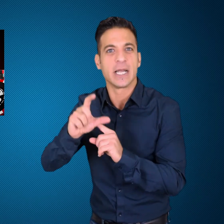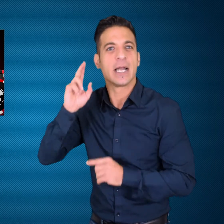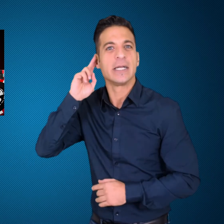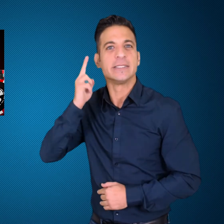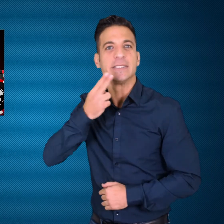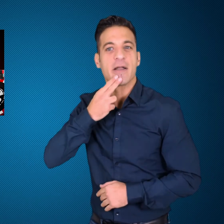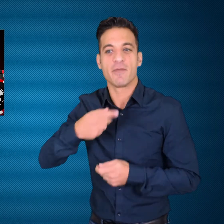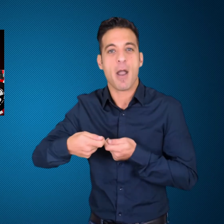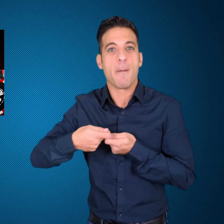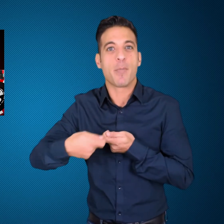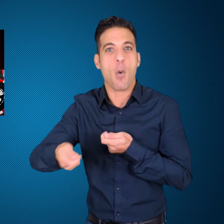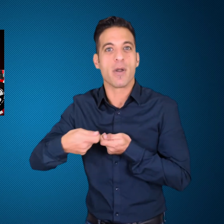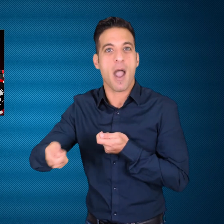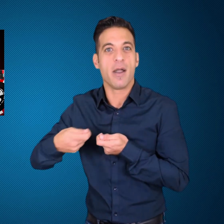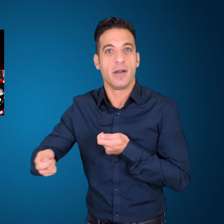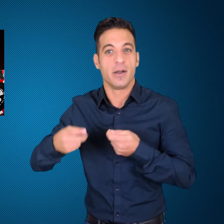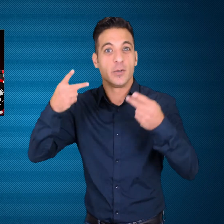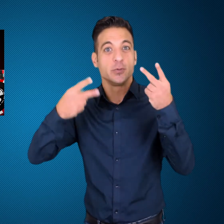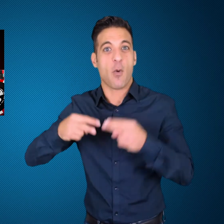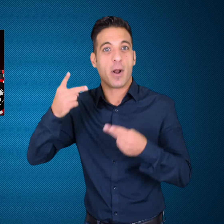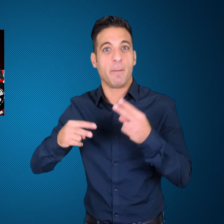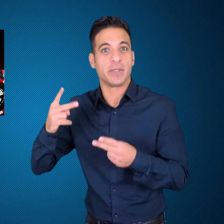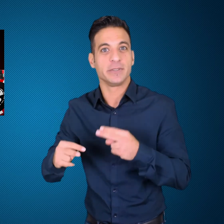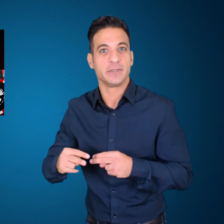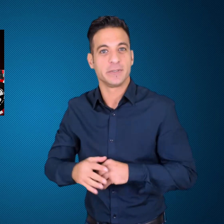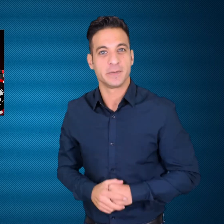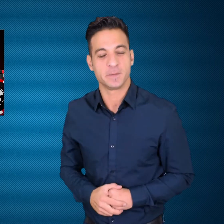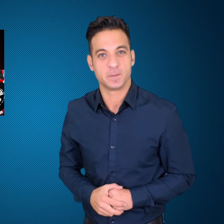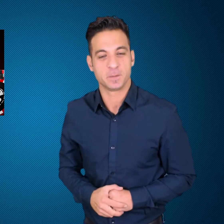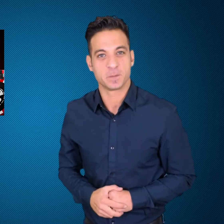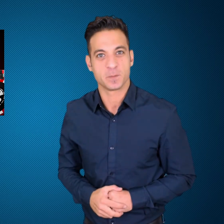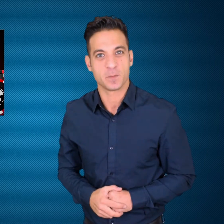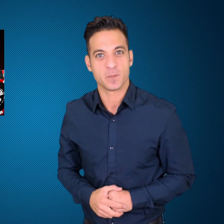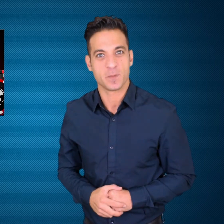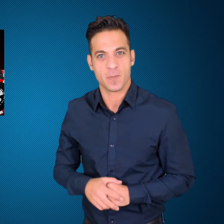Memnos: At the "Ohio Deaf Poker